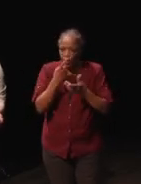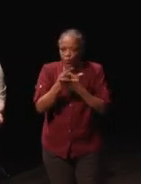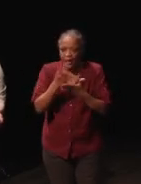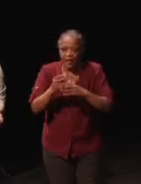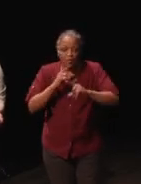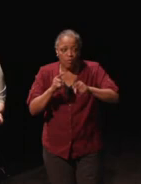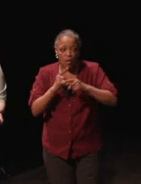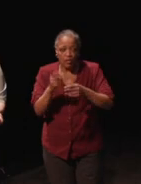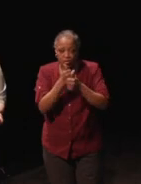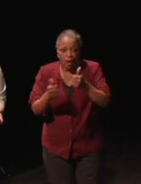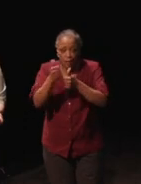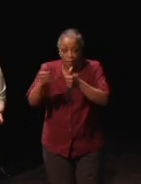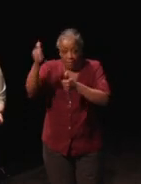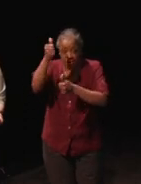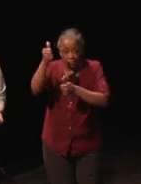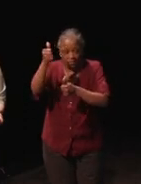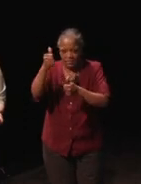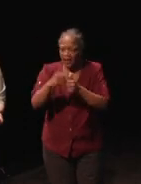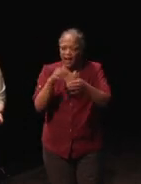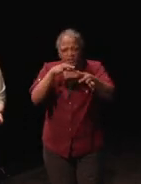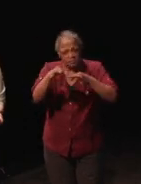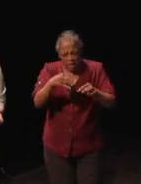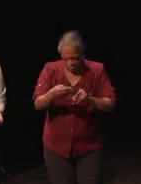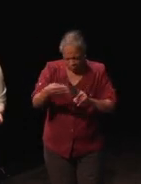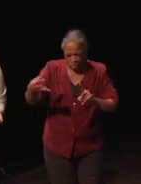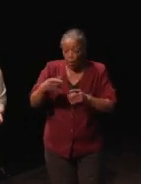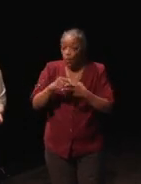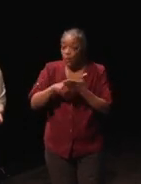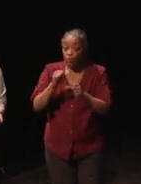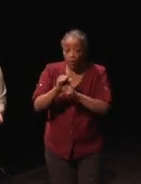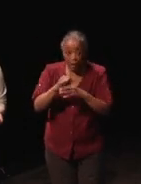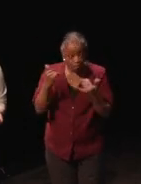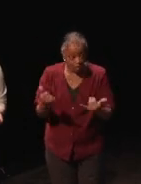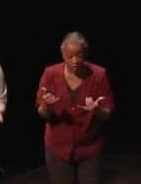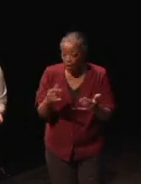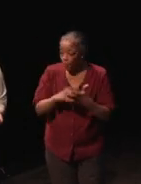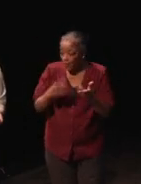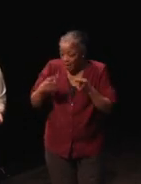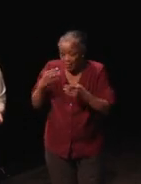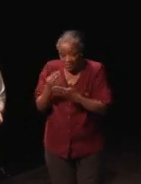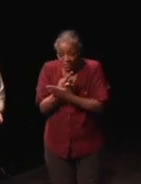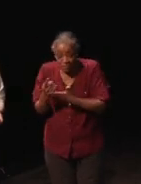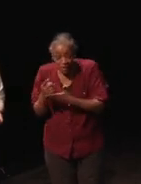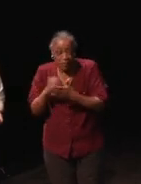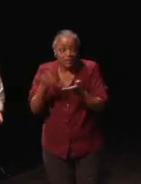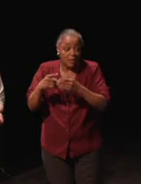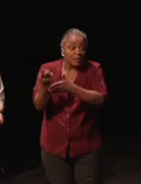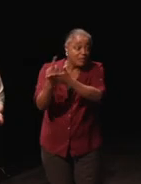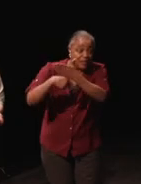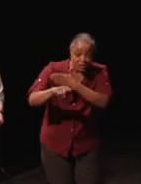upper management where I explain what I'm currently doing, what happened in the current week, what's happening next week type of thing,